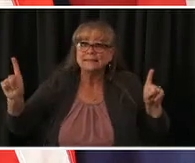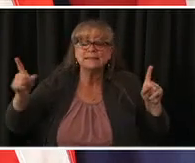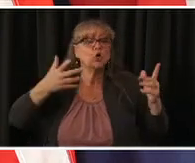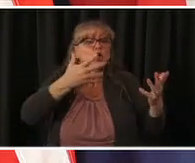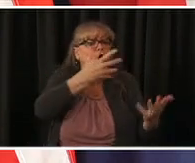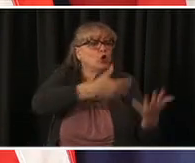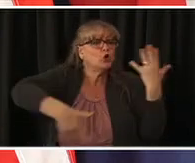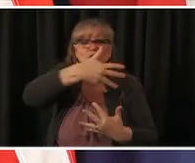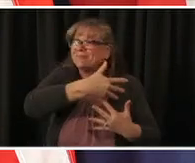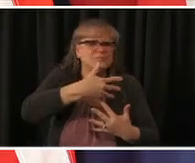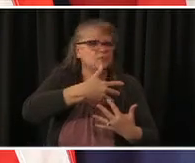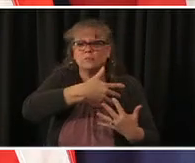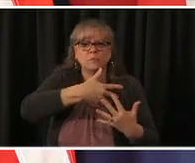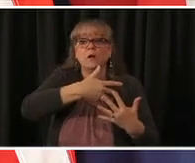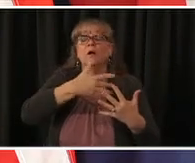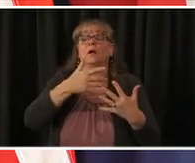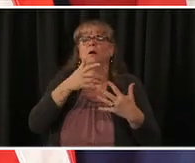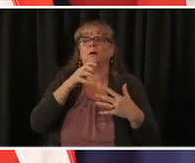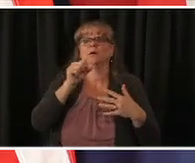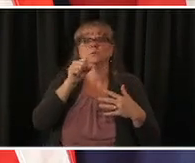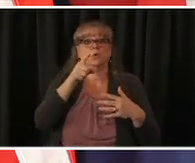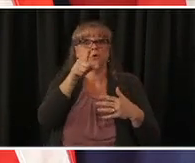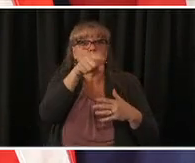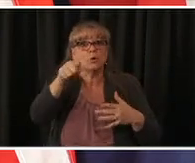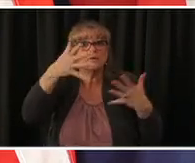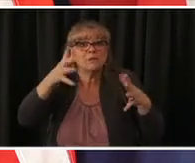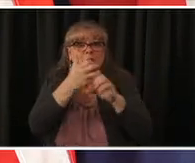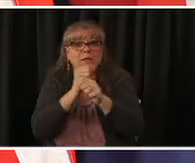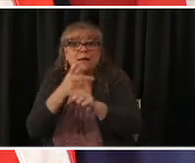you got your vaccine and then the next day you go out but for people who are vaccinated absolutely